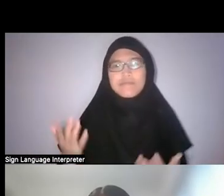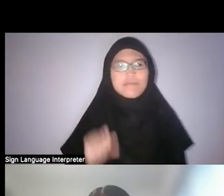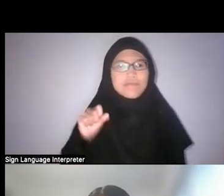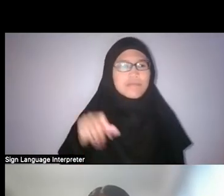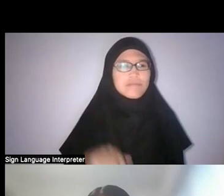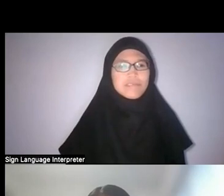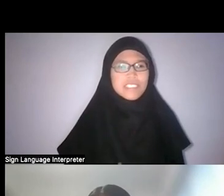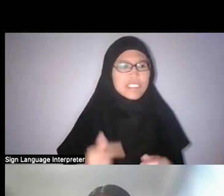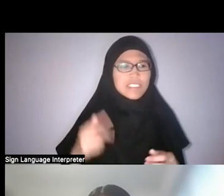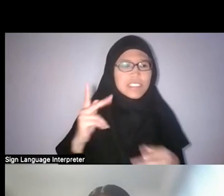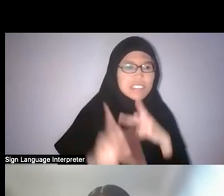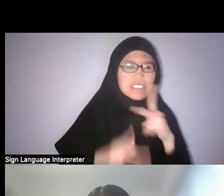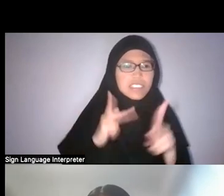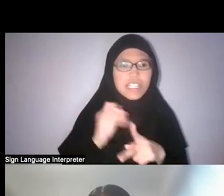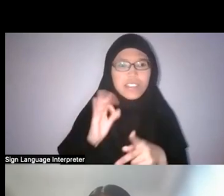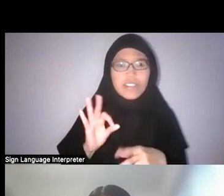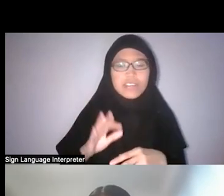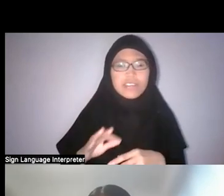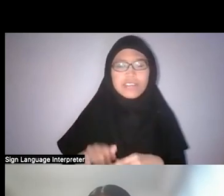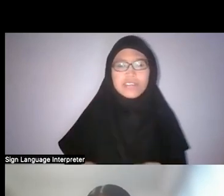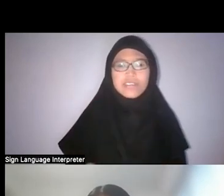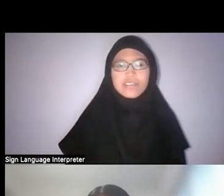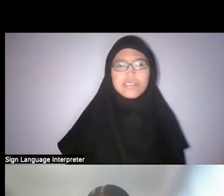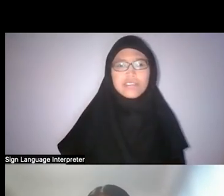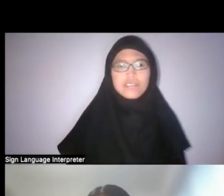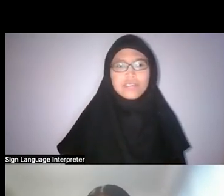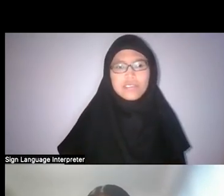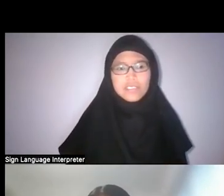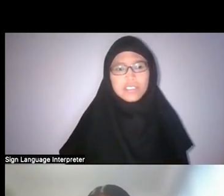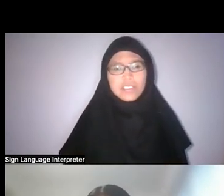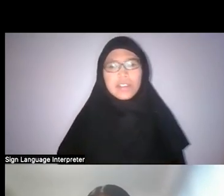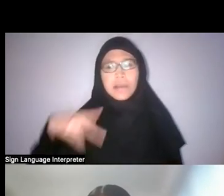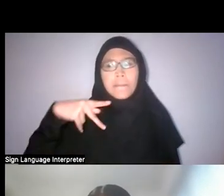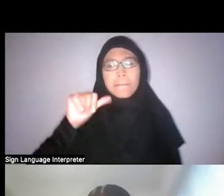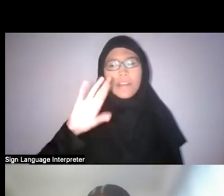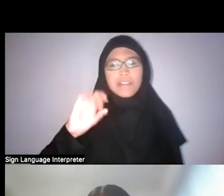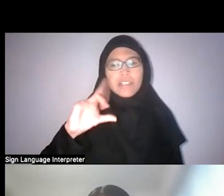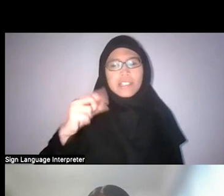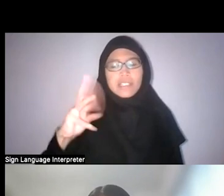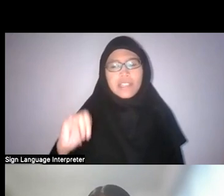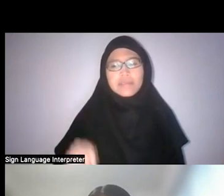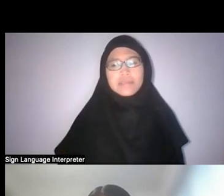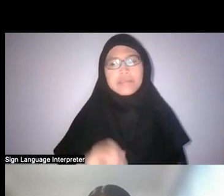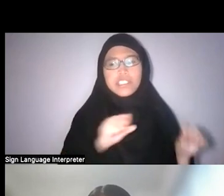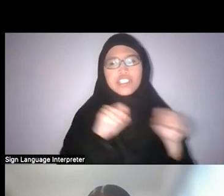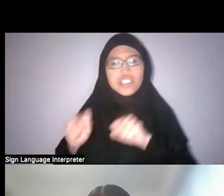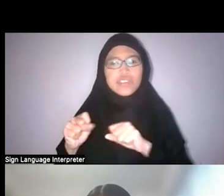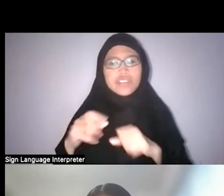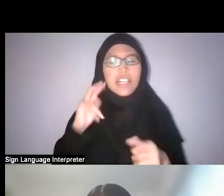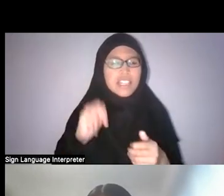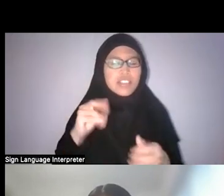That’s kind of the paradigm shift that needs to happen, I feel.